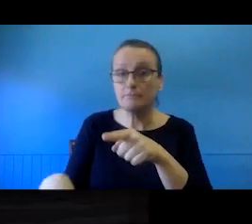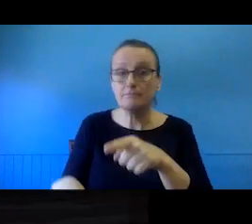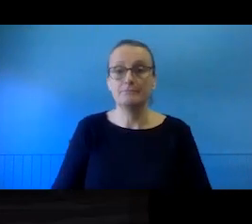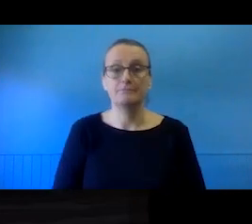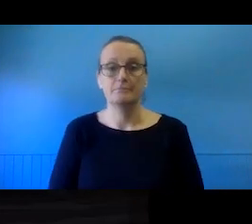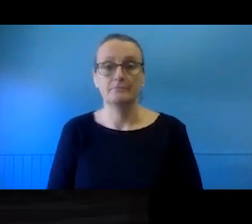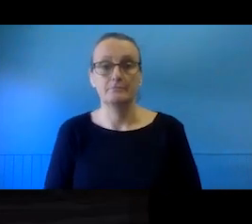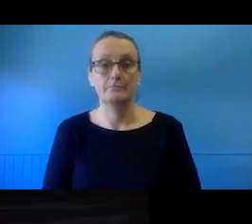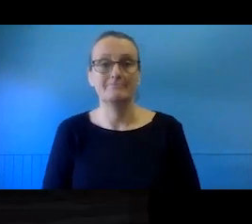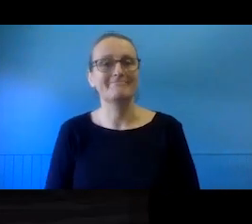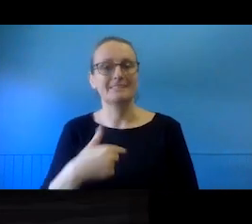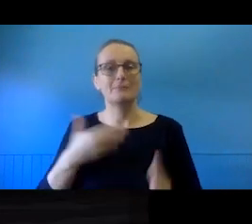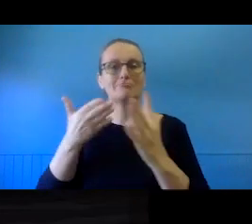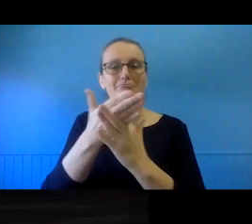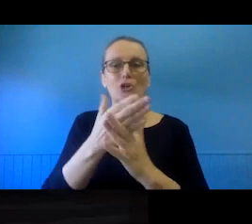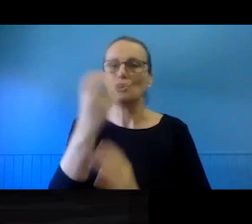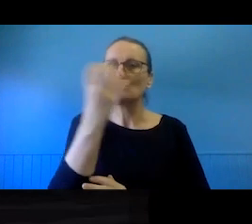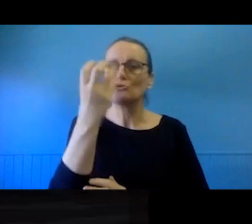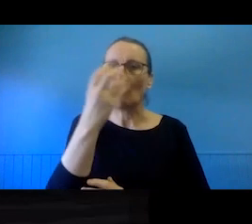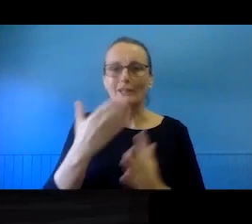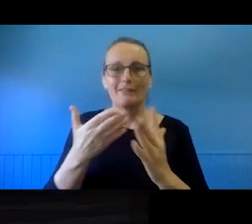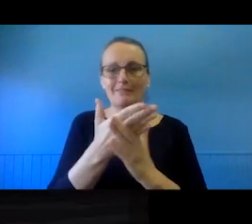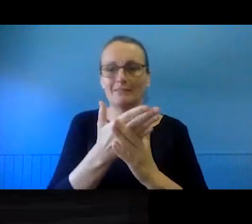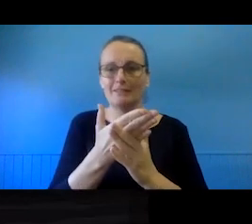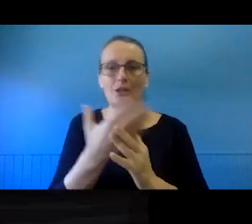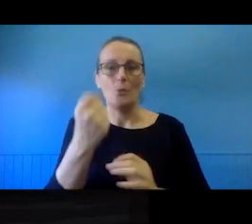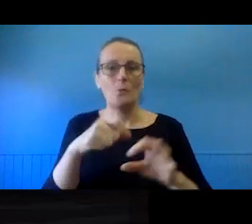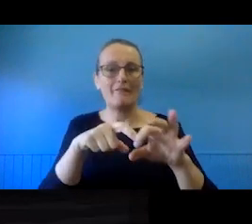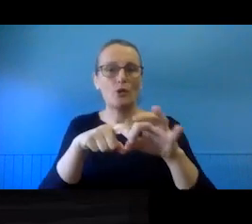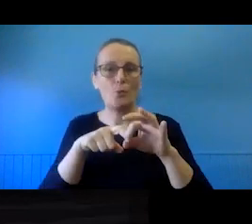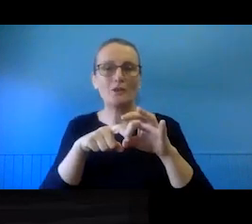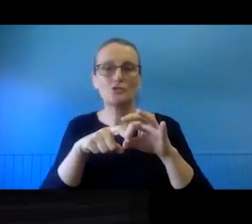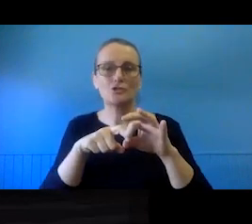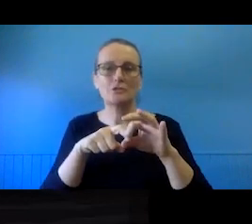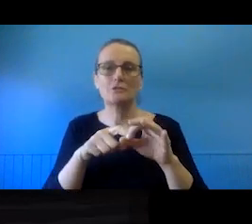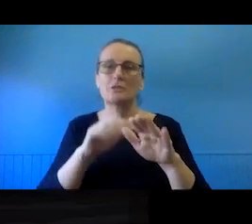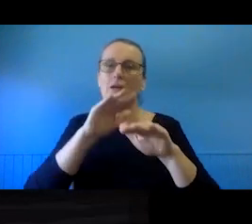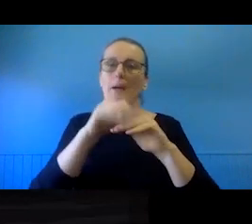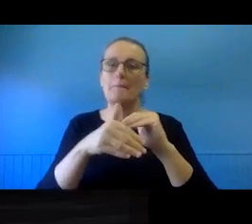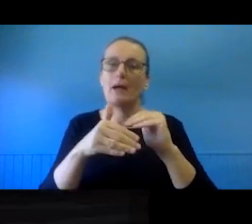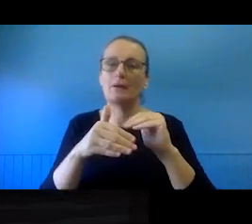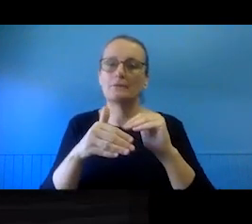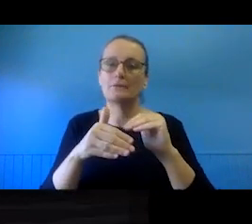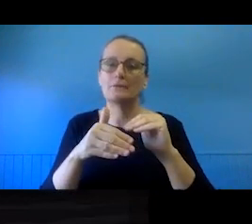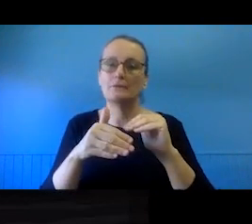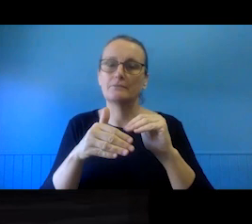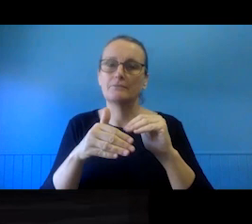at all. We have a question relating to exclusive